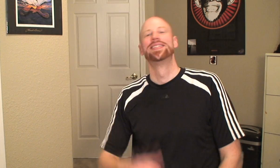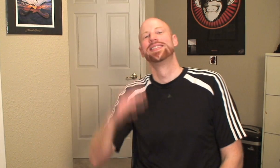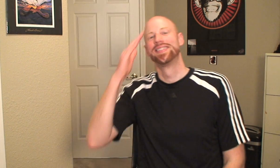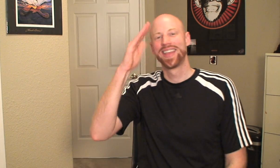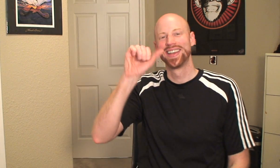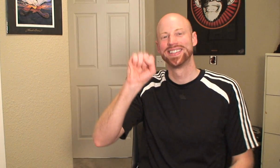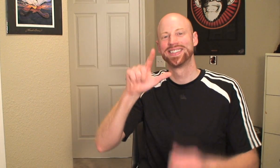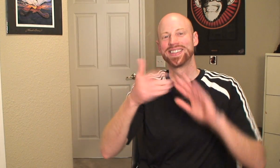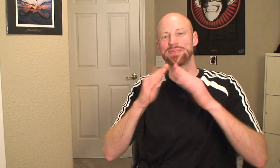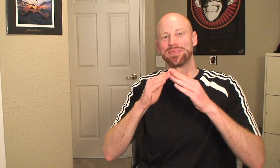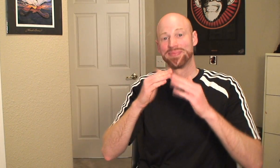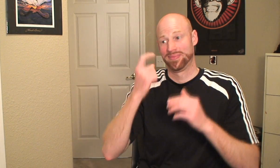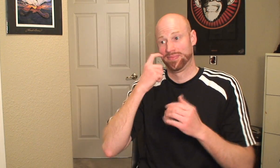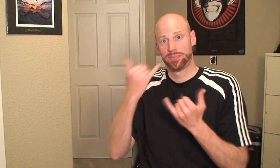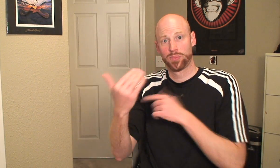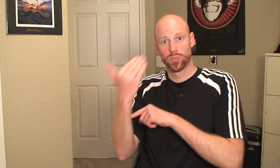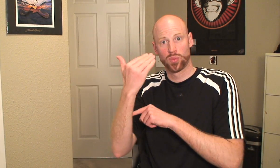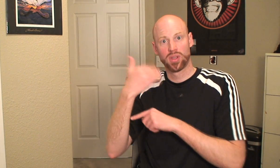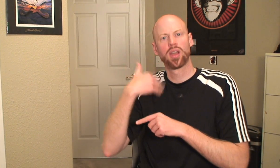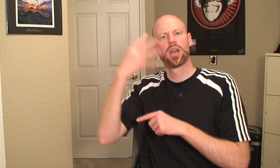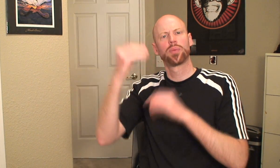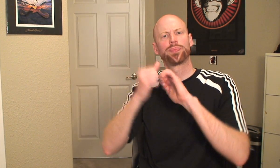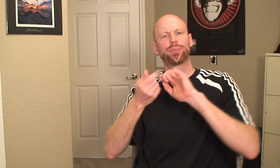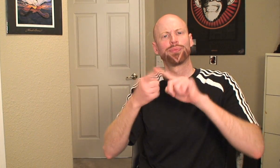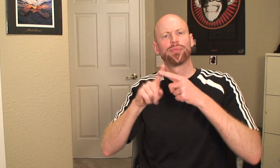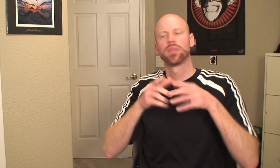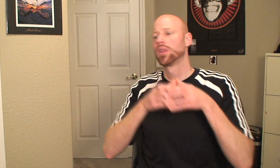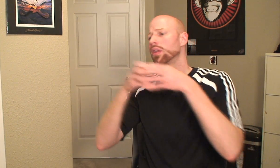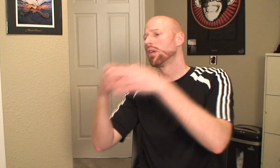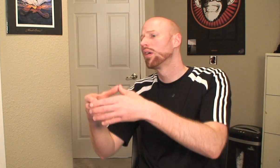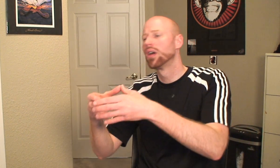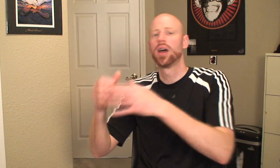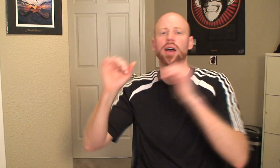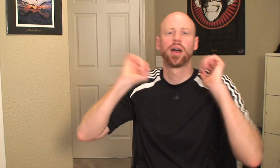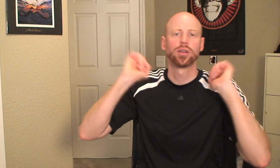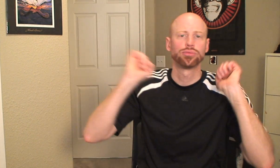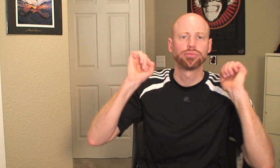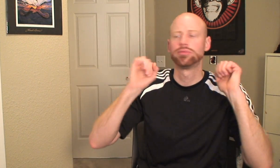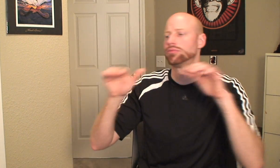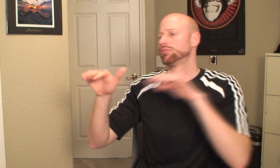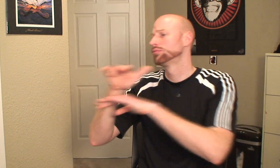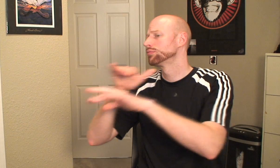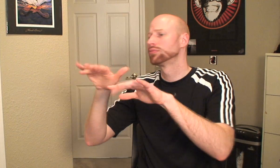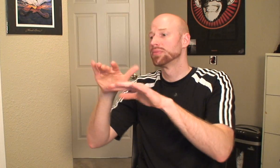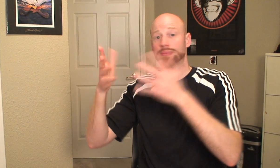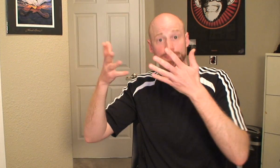Hello ASL Community! This morning, after working out with some friends,